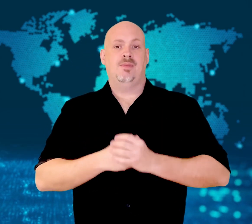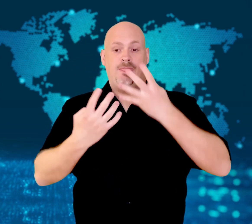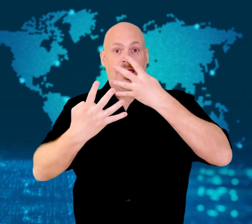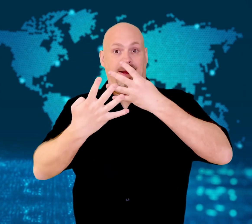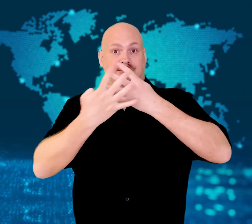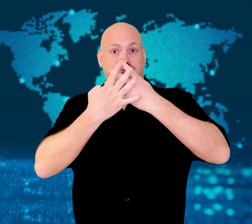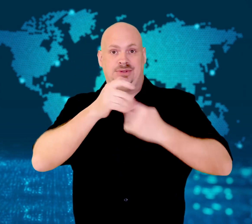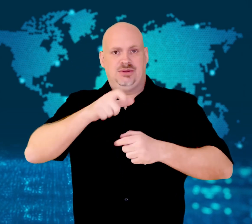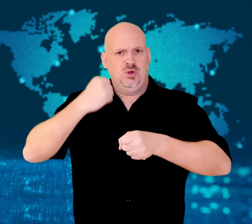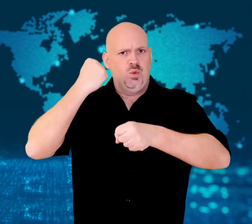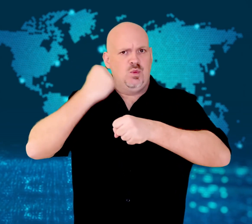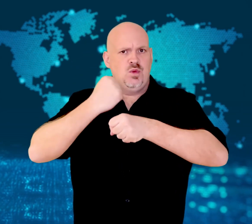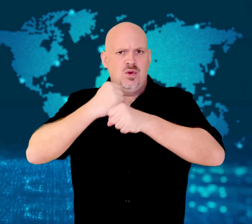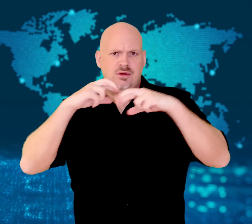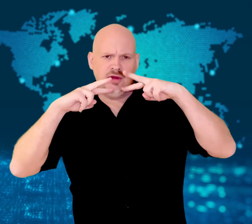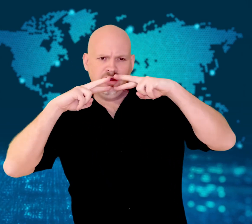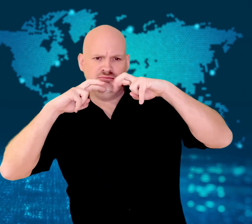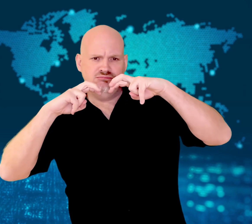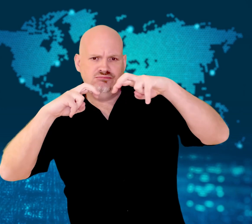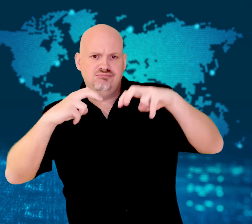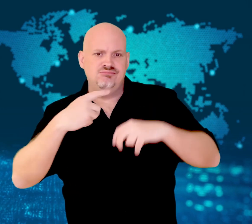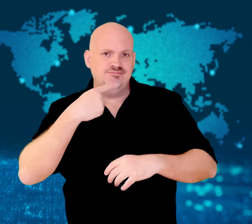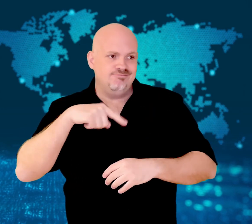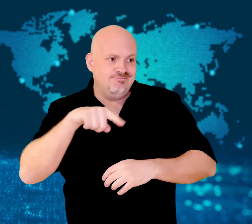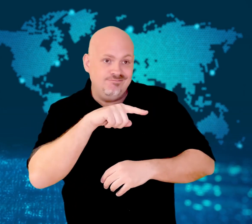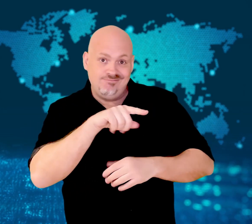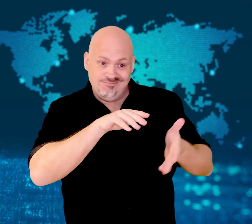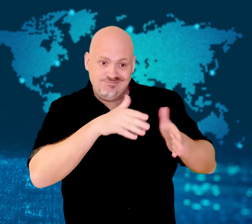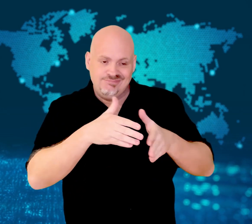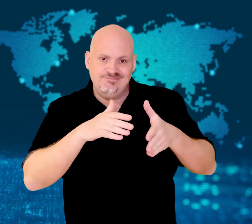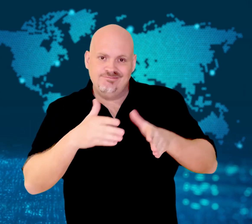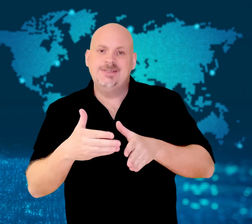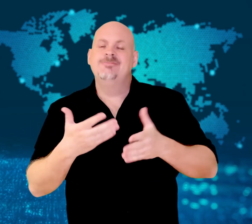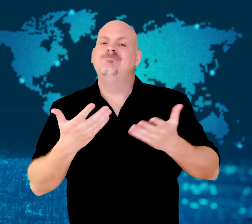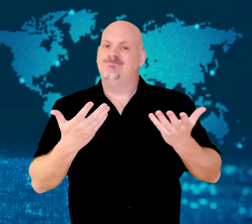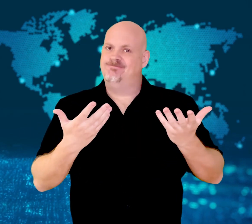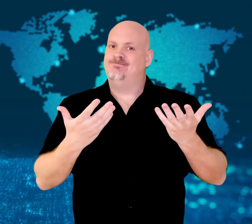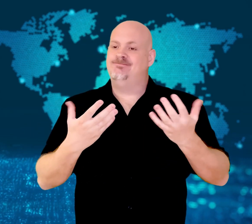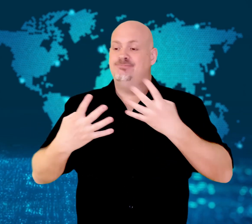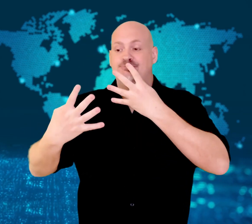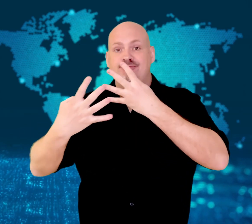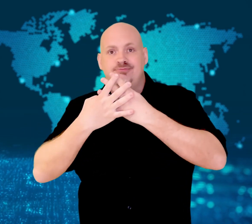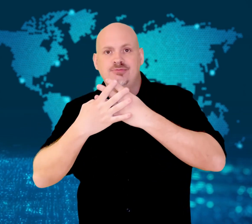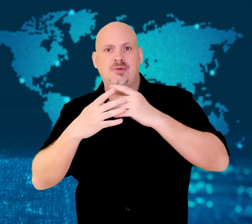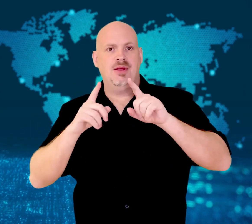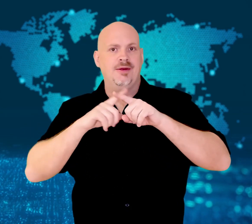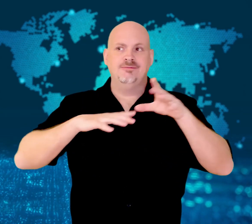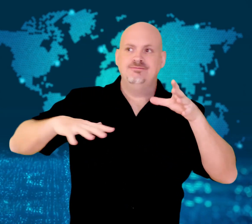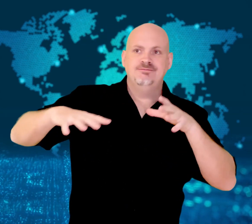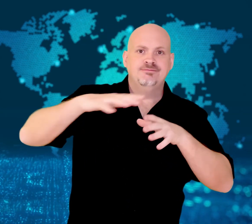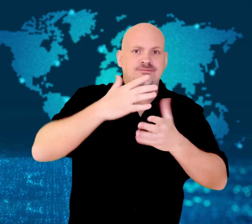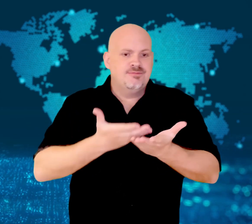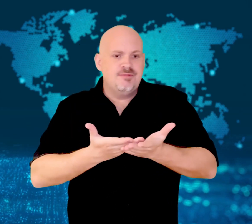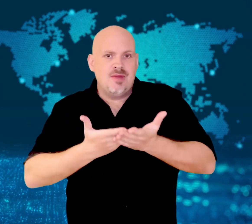"failed by the system".